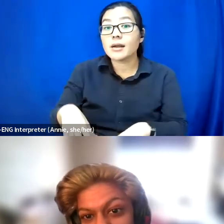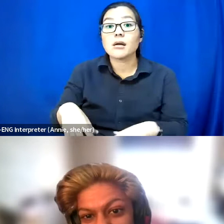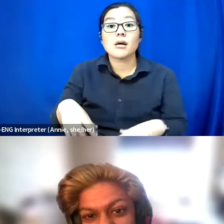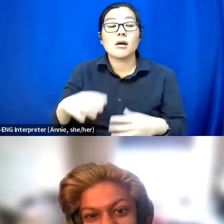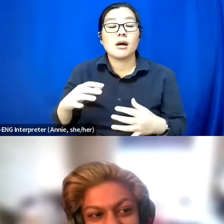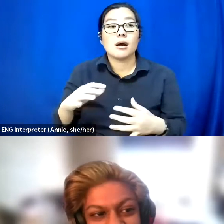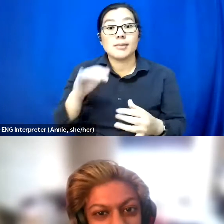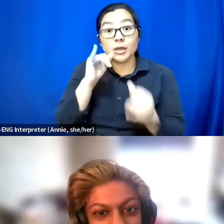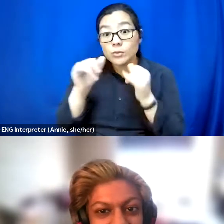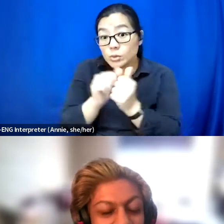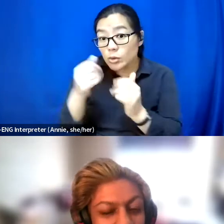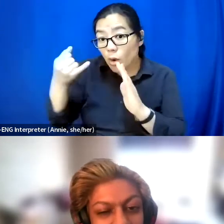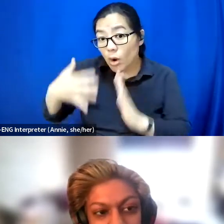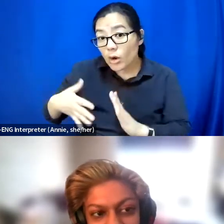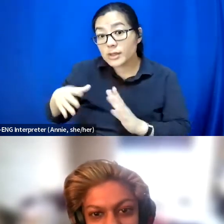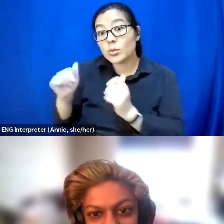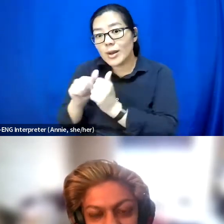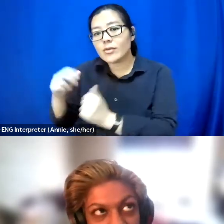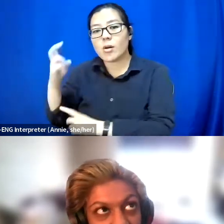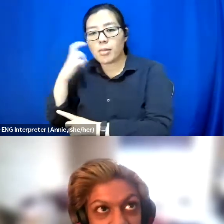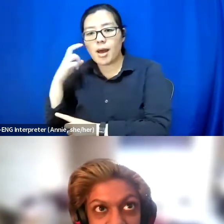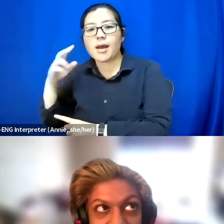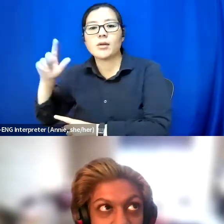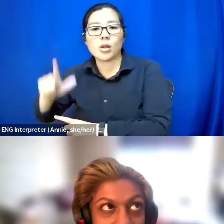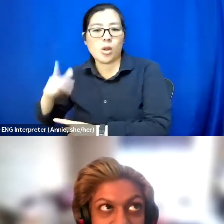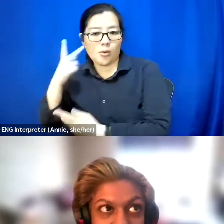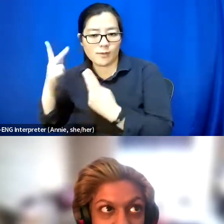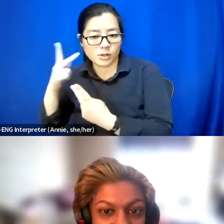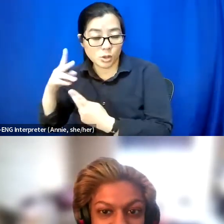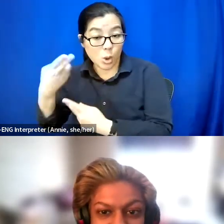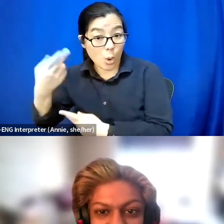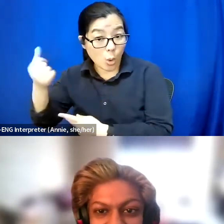So you get some new perspectives, they ask some amazing questions.